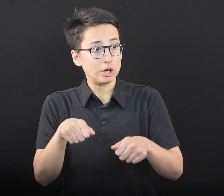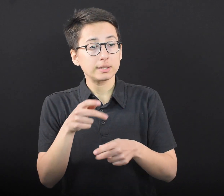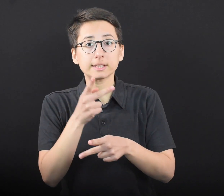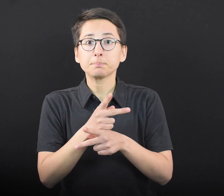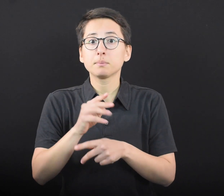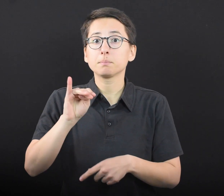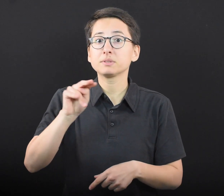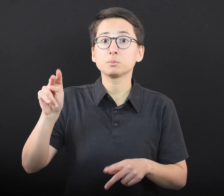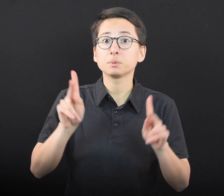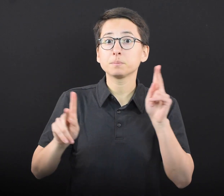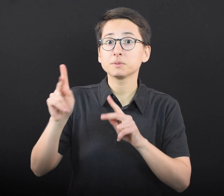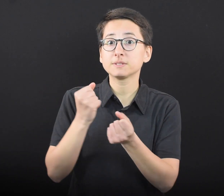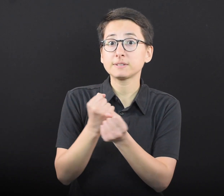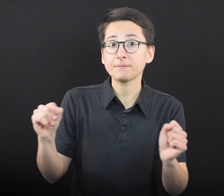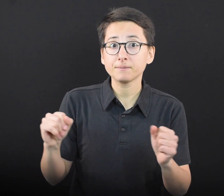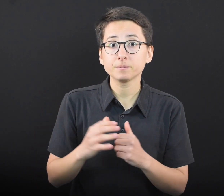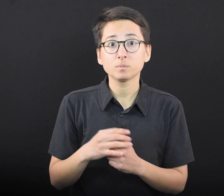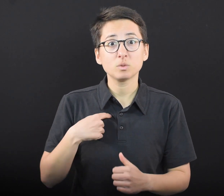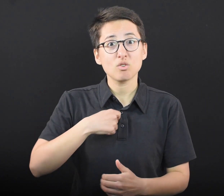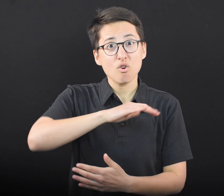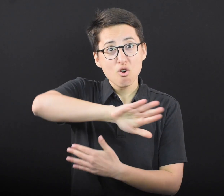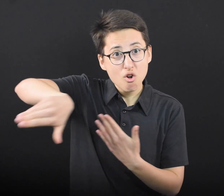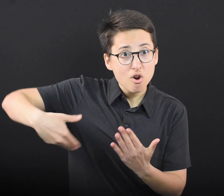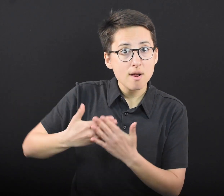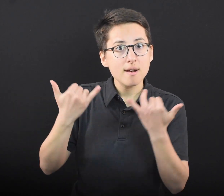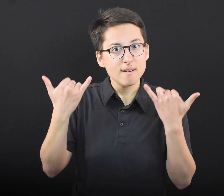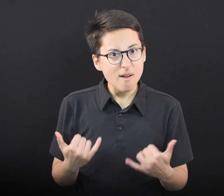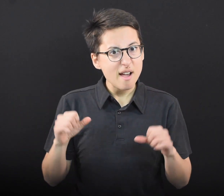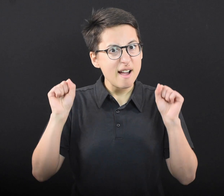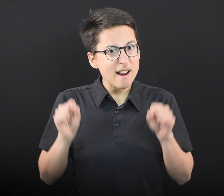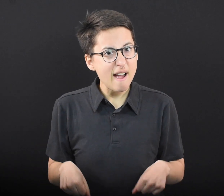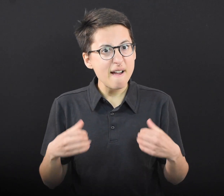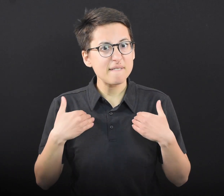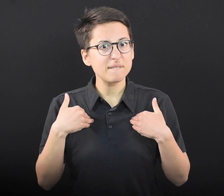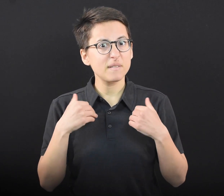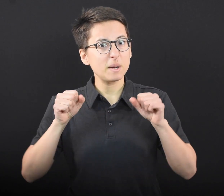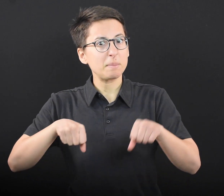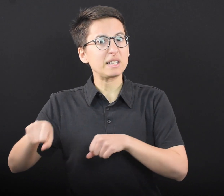safe,” Governor Walz continued. “We all now have the ability to protect our loved ones.